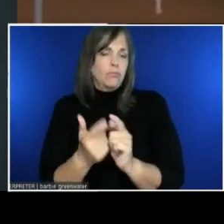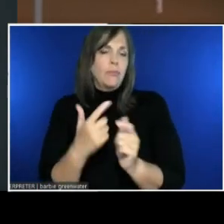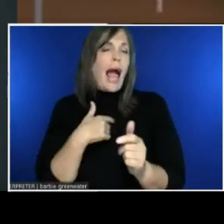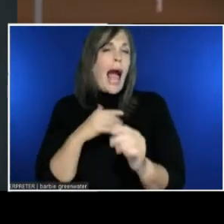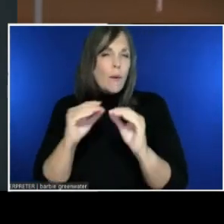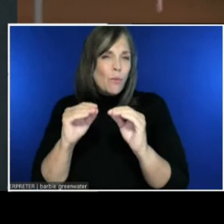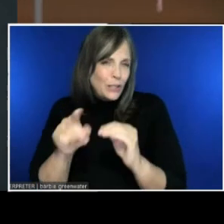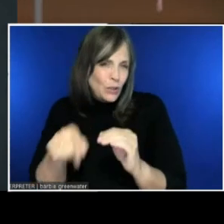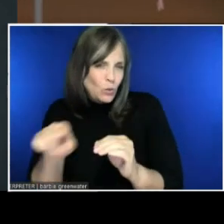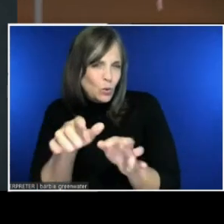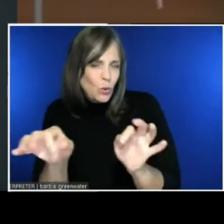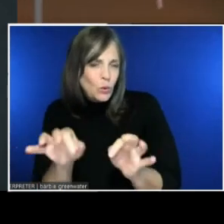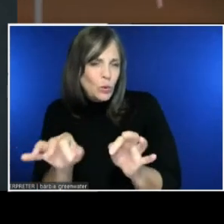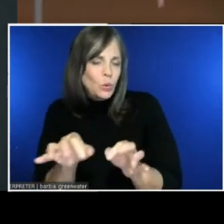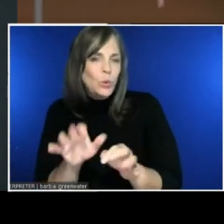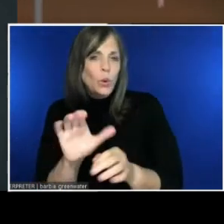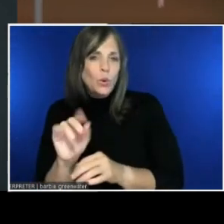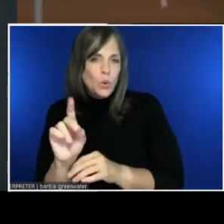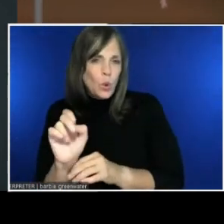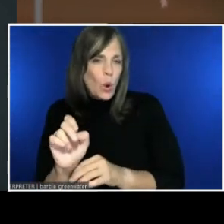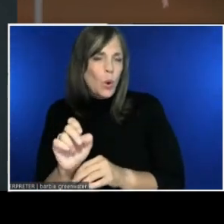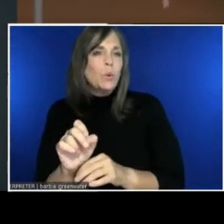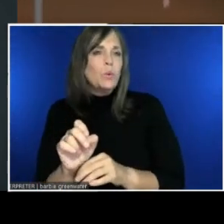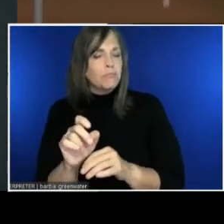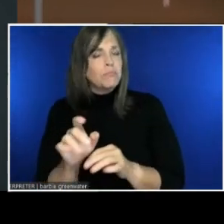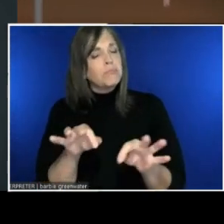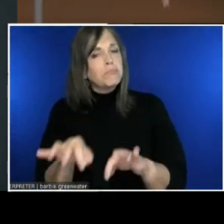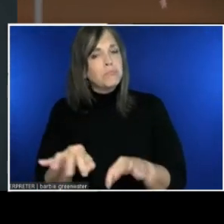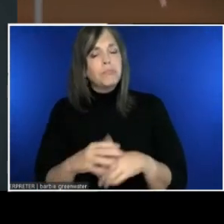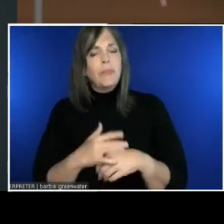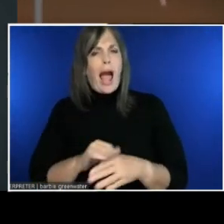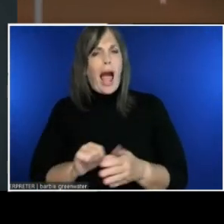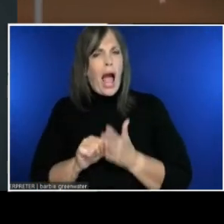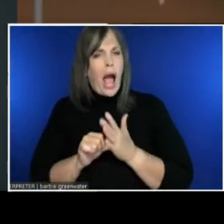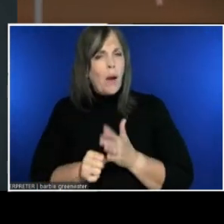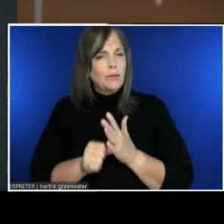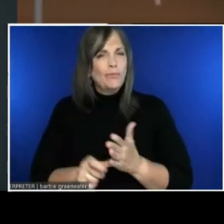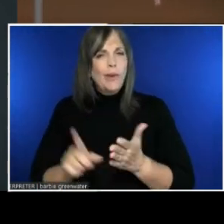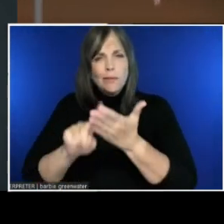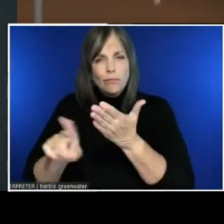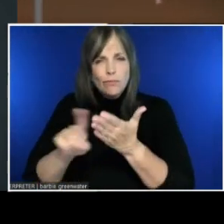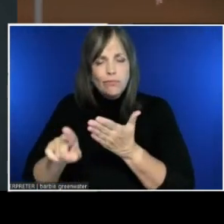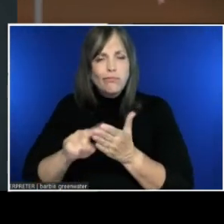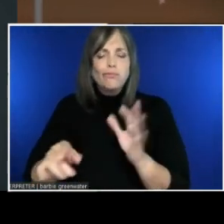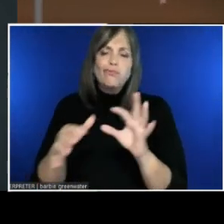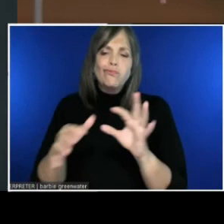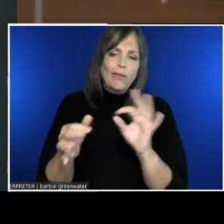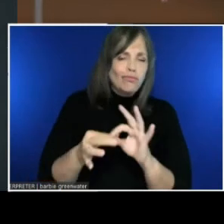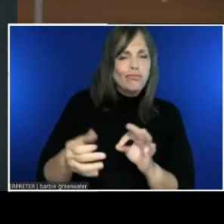I am really impressed, as I was researching my talk and the capabilities of the Azure